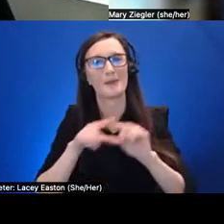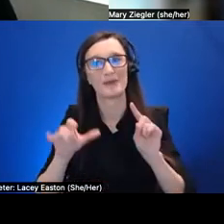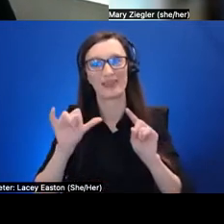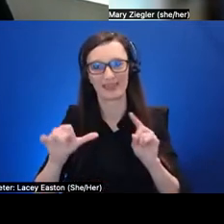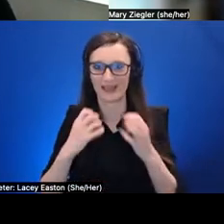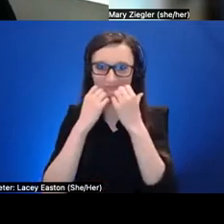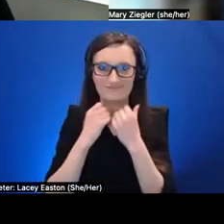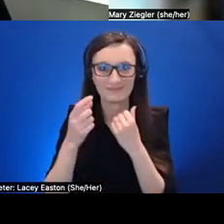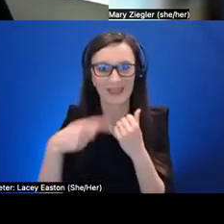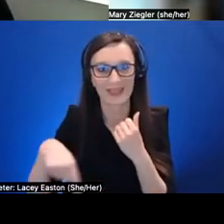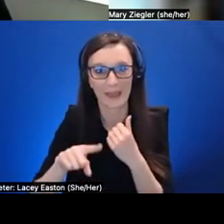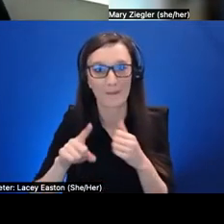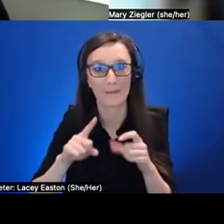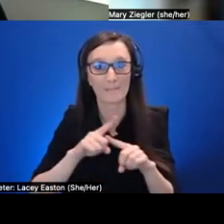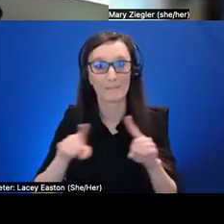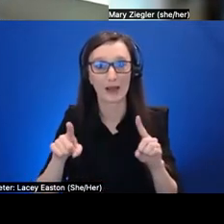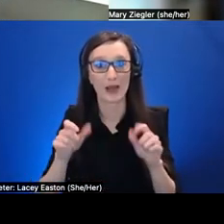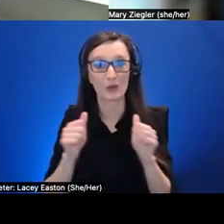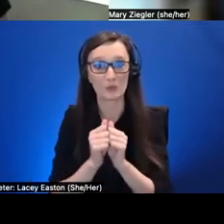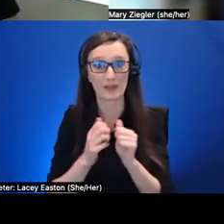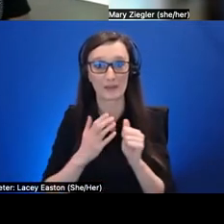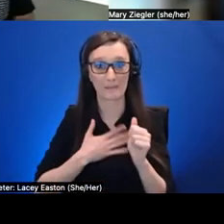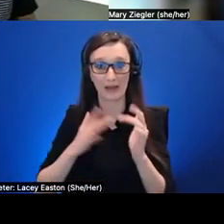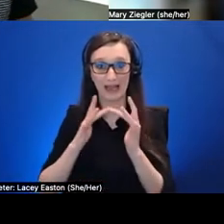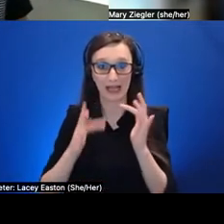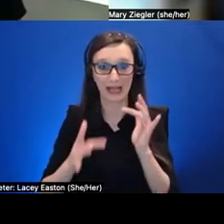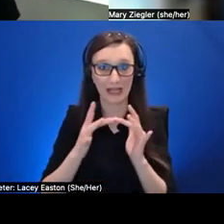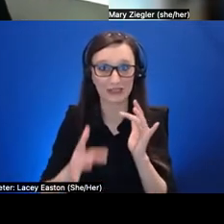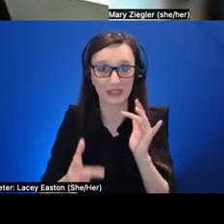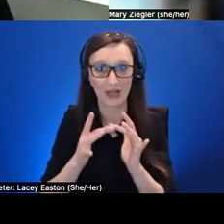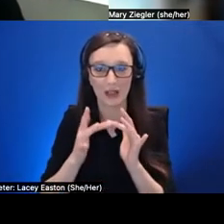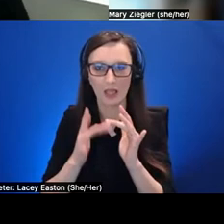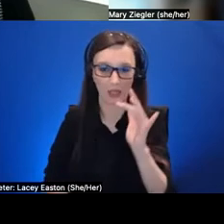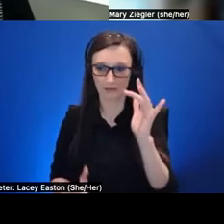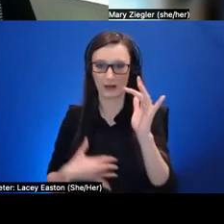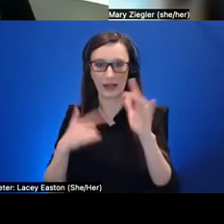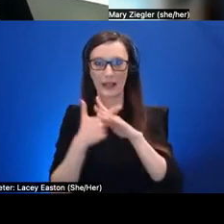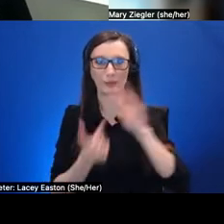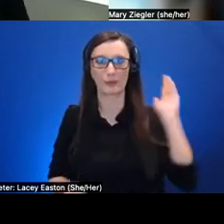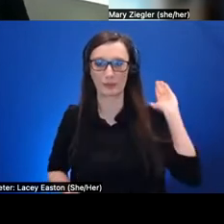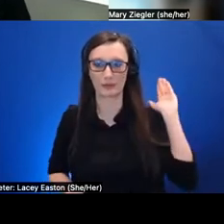just like out of the space and it was very just disconcerting to suddenly not be with the students